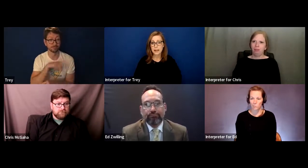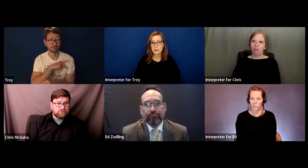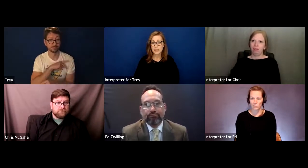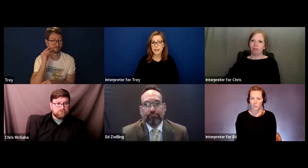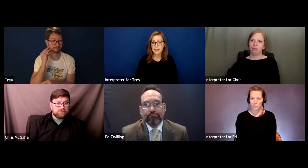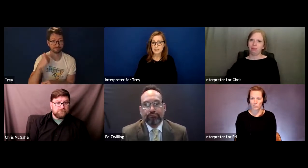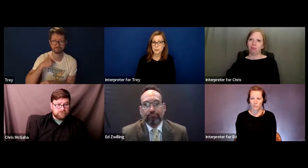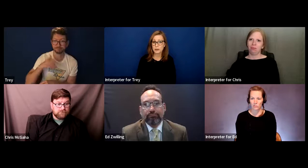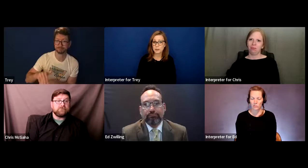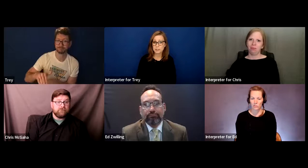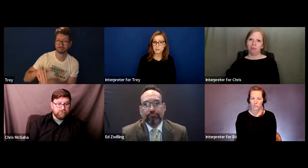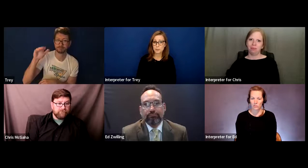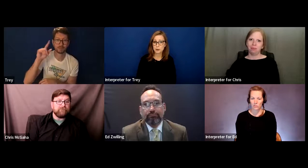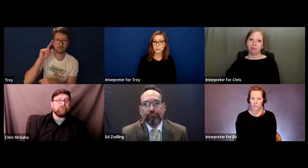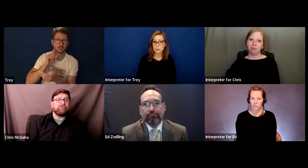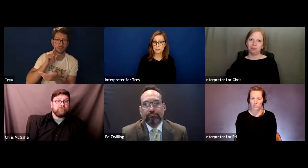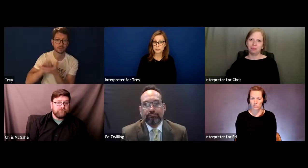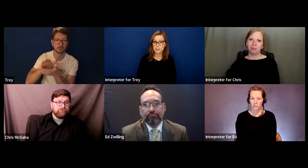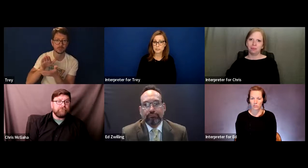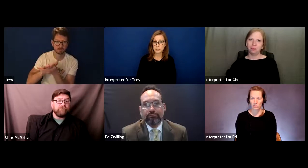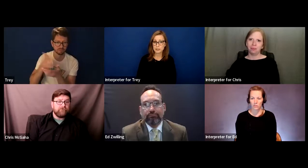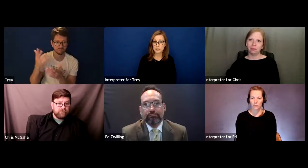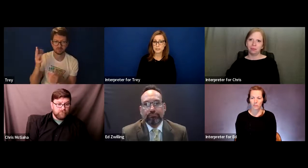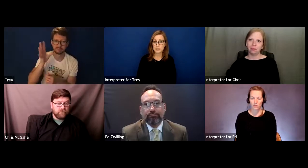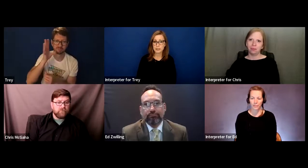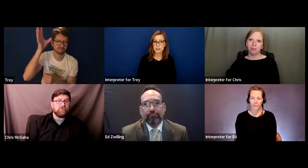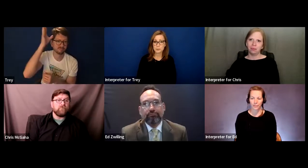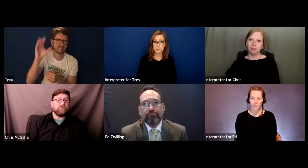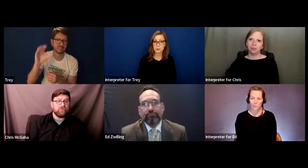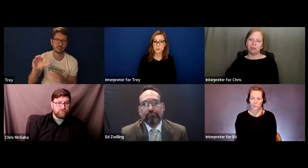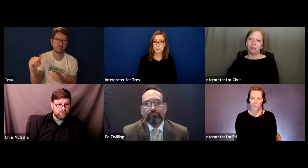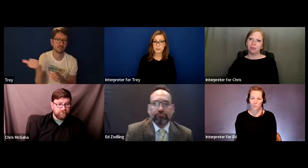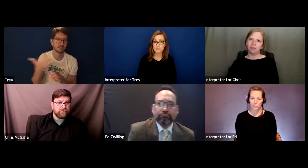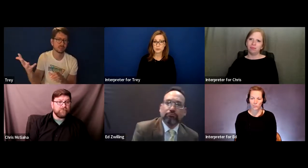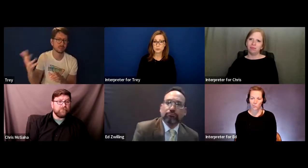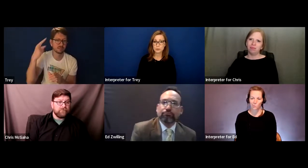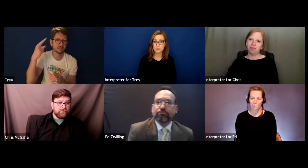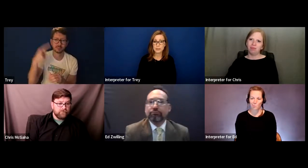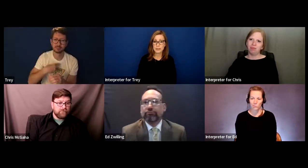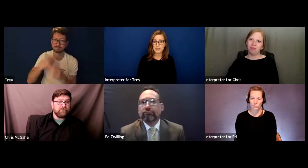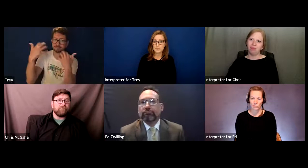And I would add as well, based on my own personal experience going through a Deaf school school,